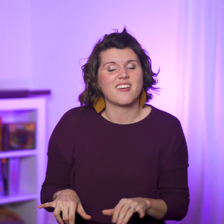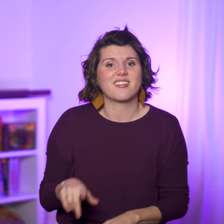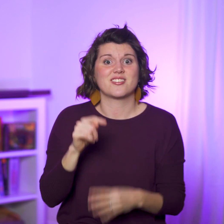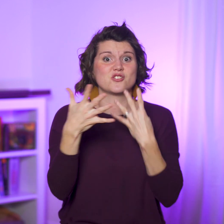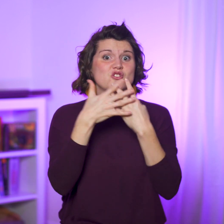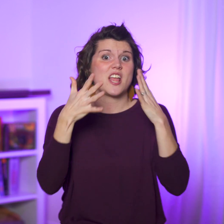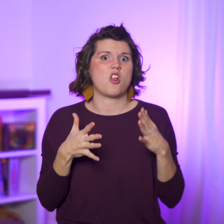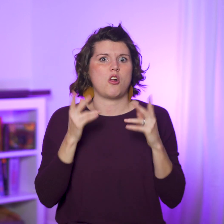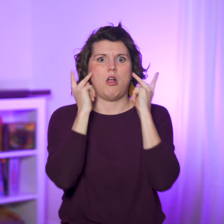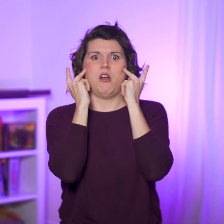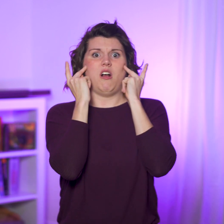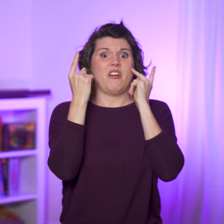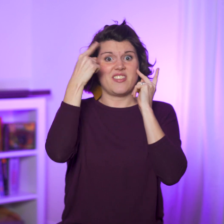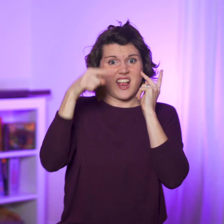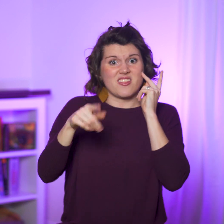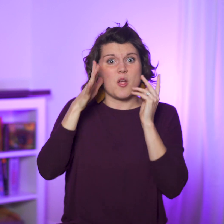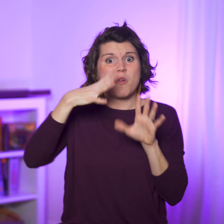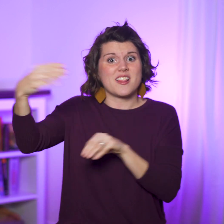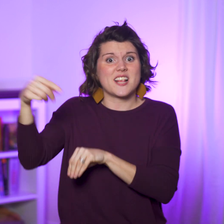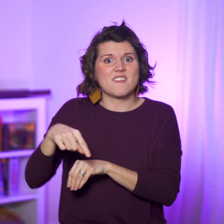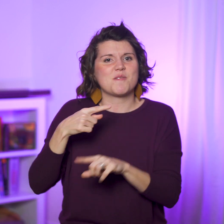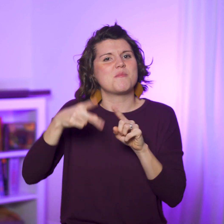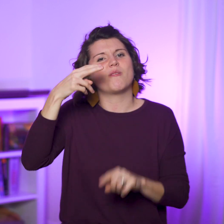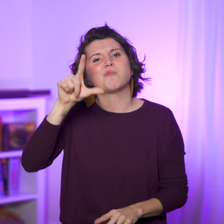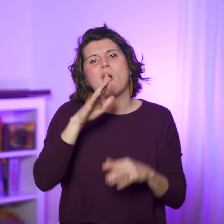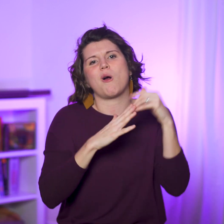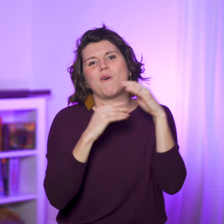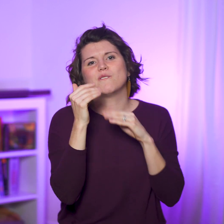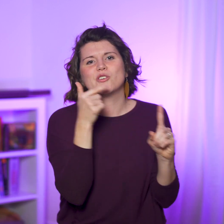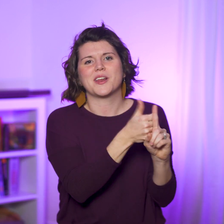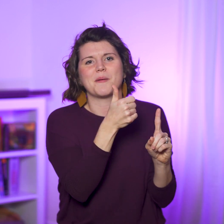The jailer panics, thinking they’re gone, but Paul comforts him.